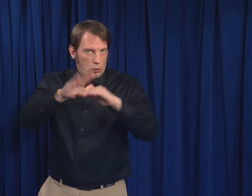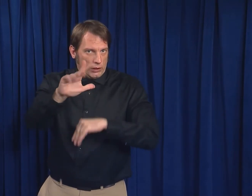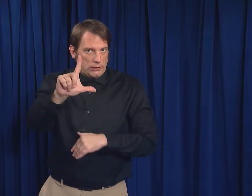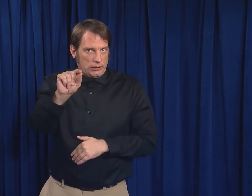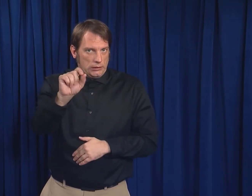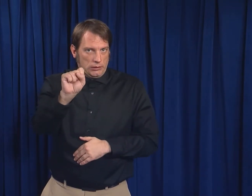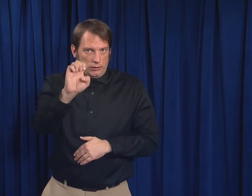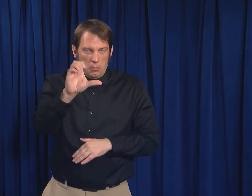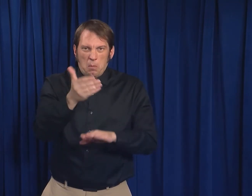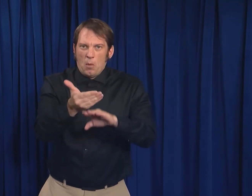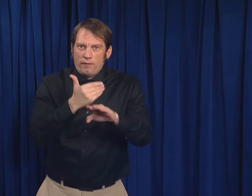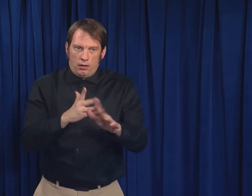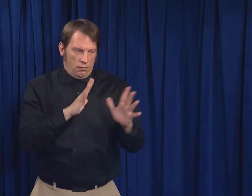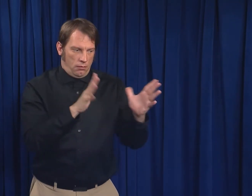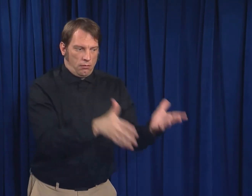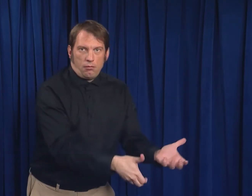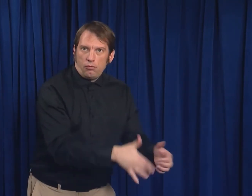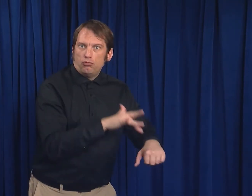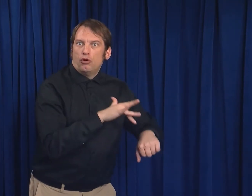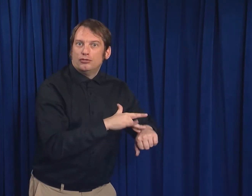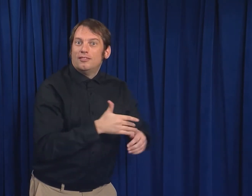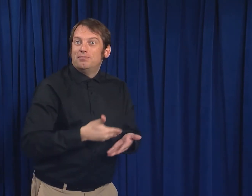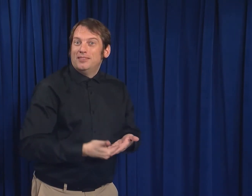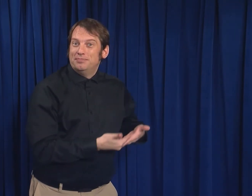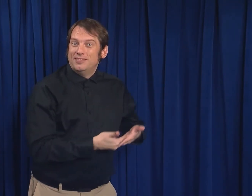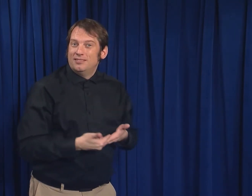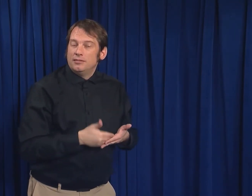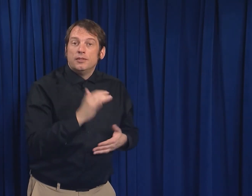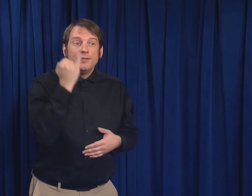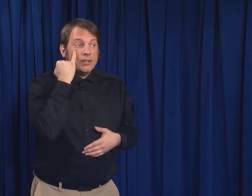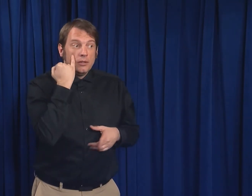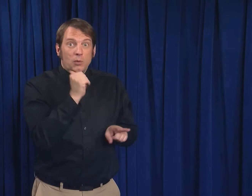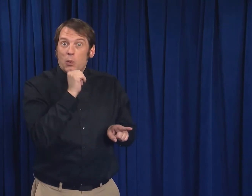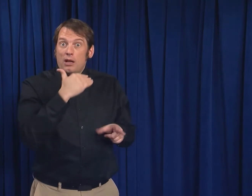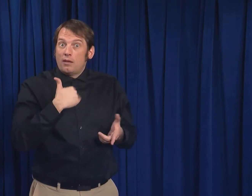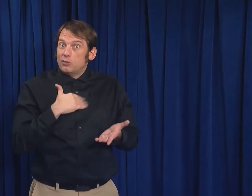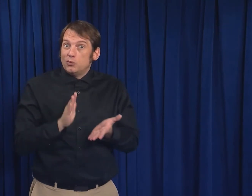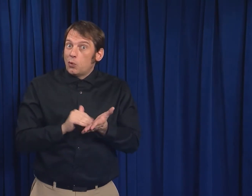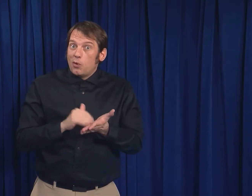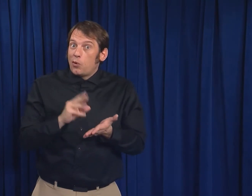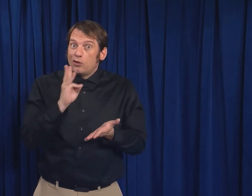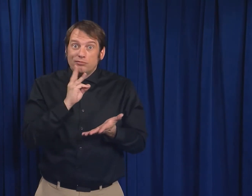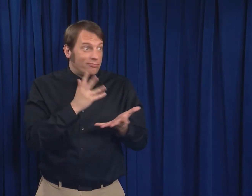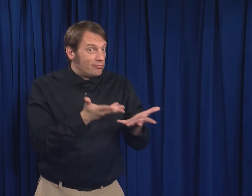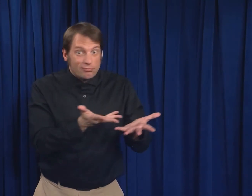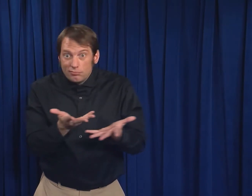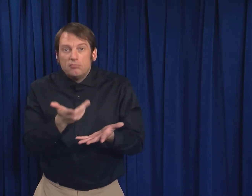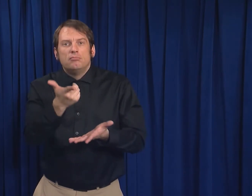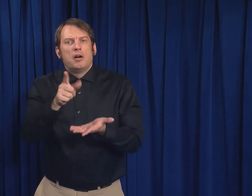for at least 20 seconds before touching the baby. If soap and water are not available,